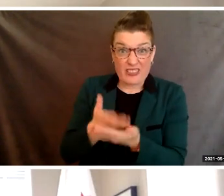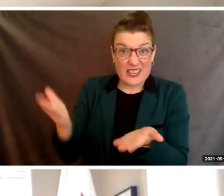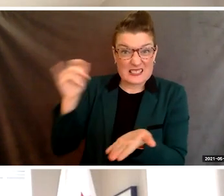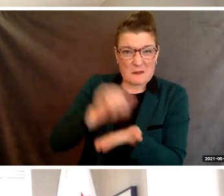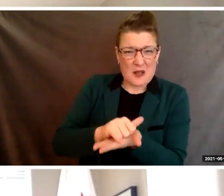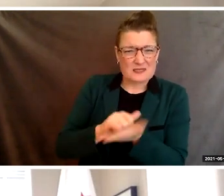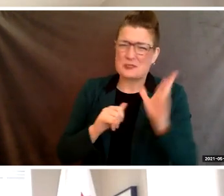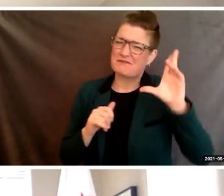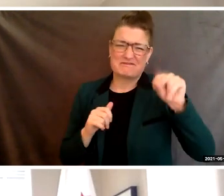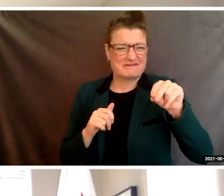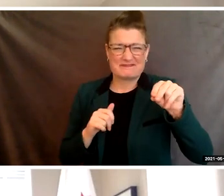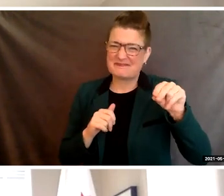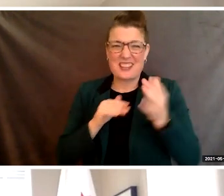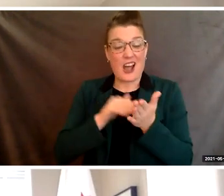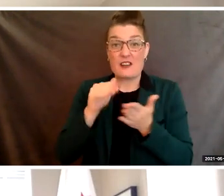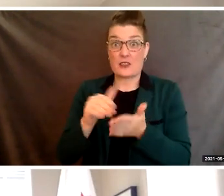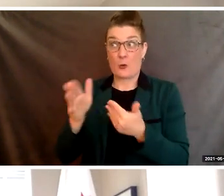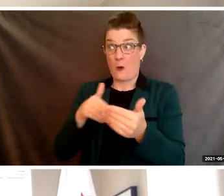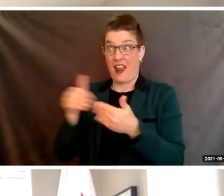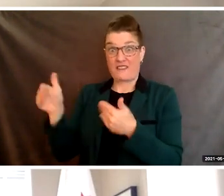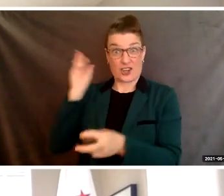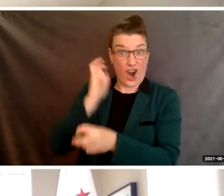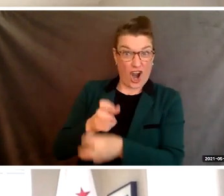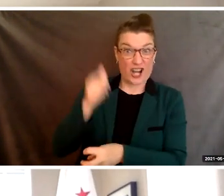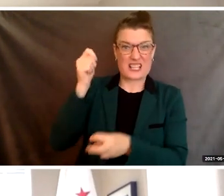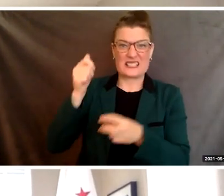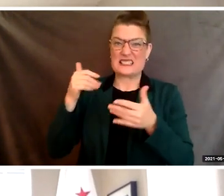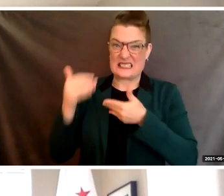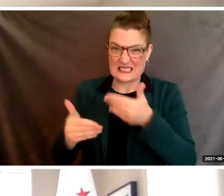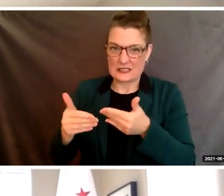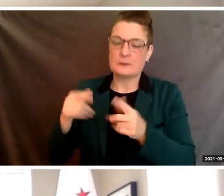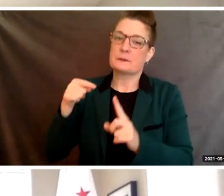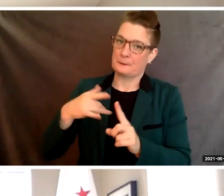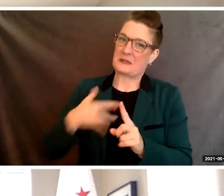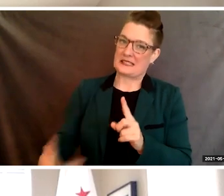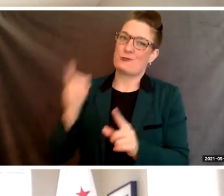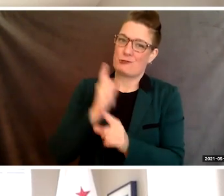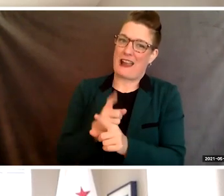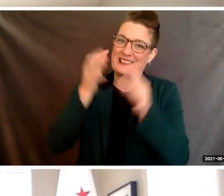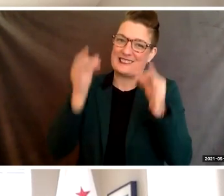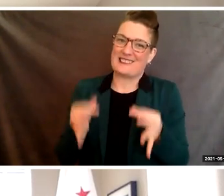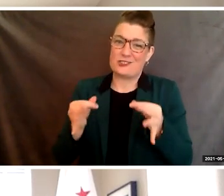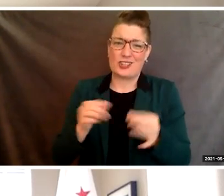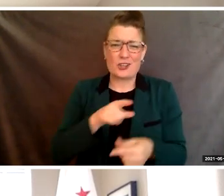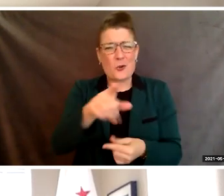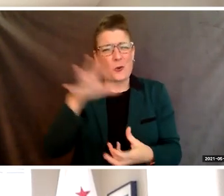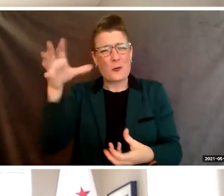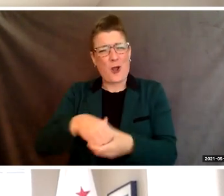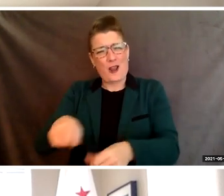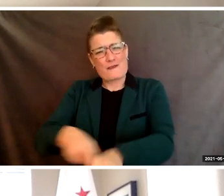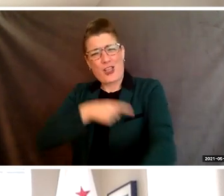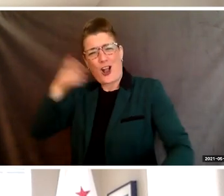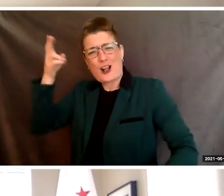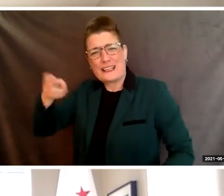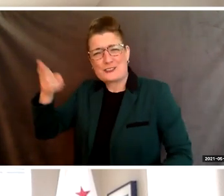that are always the most difficult to make. So you're part of a long tradition of bold thinkers and nonconformists who've changed the world.